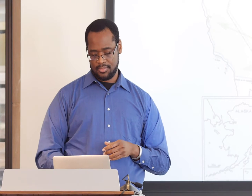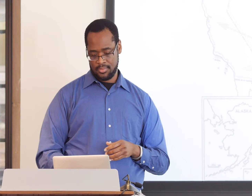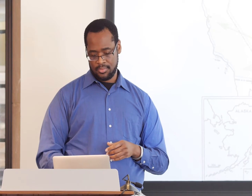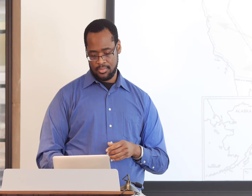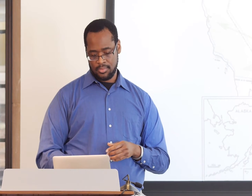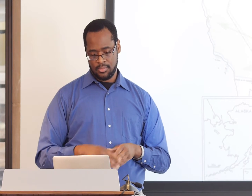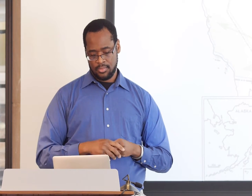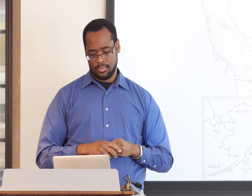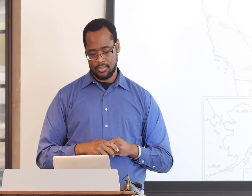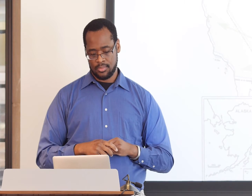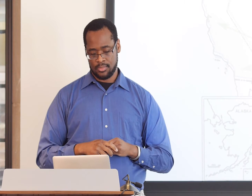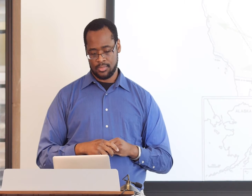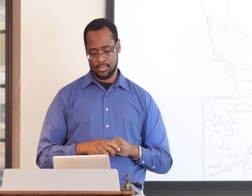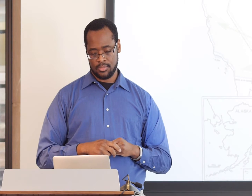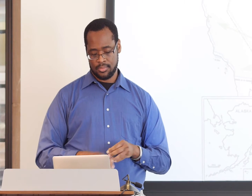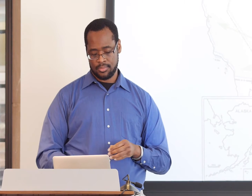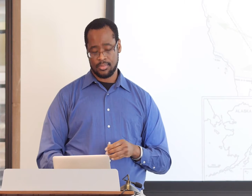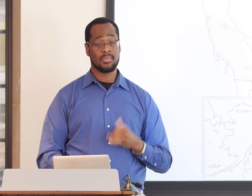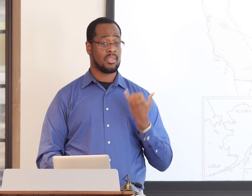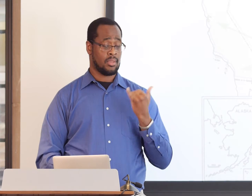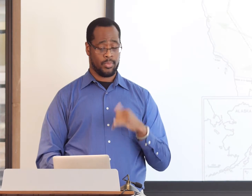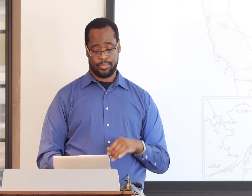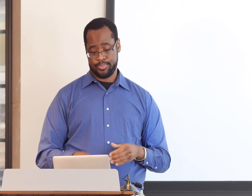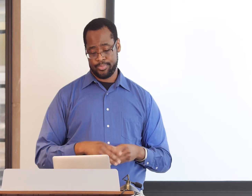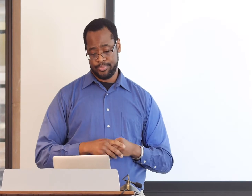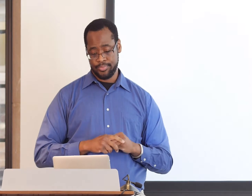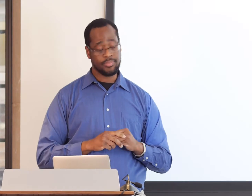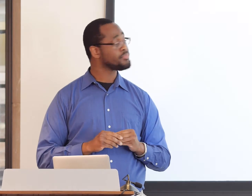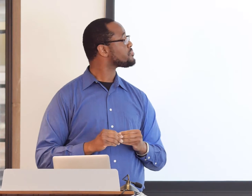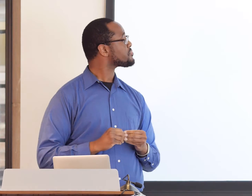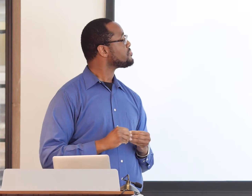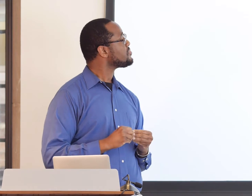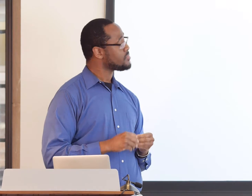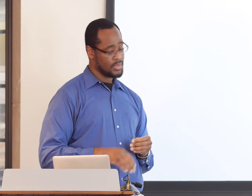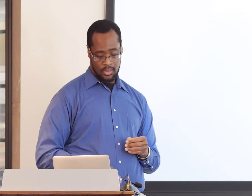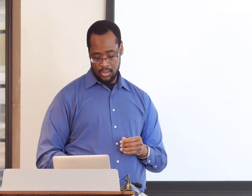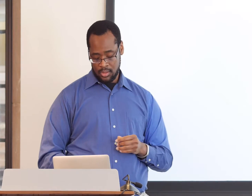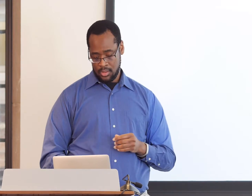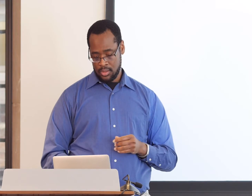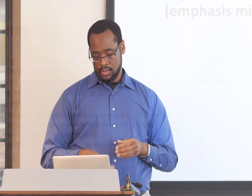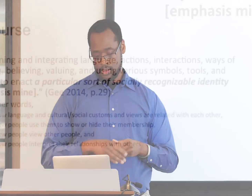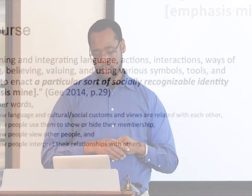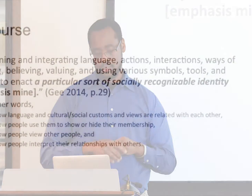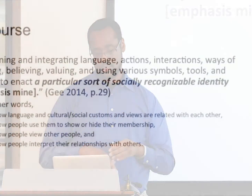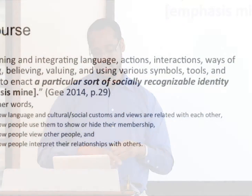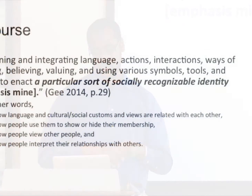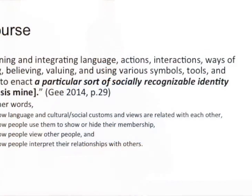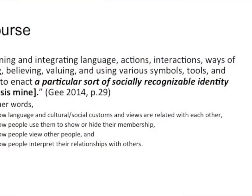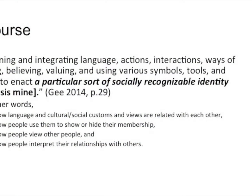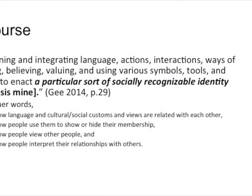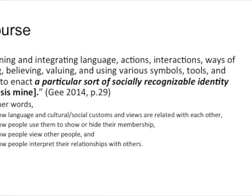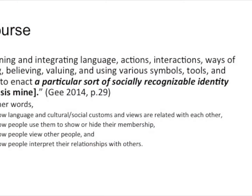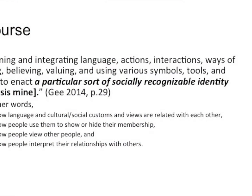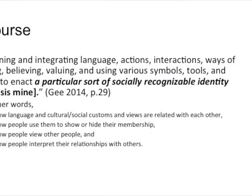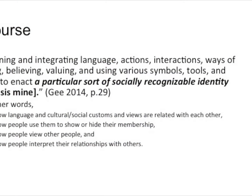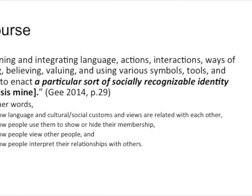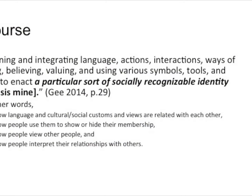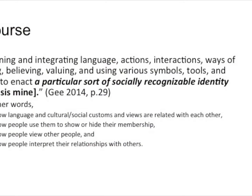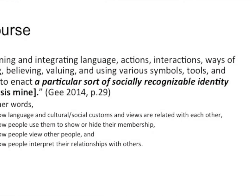There were a lot of differences historically. (murmurs in background)